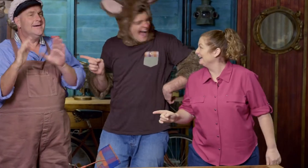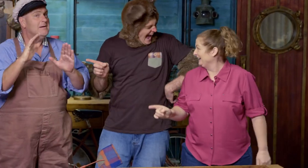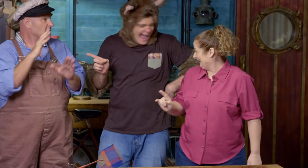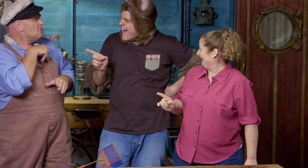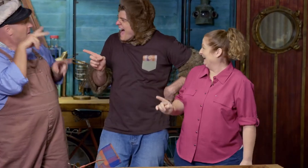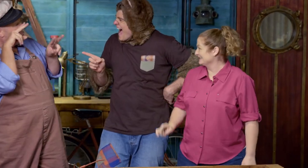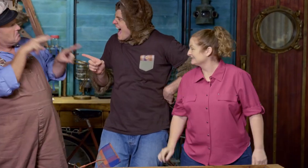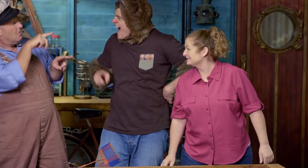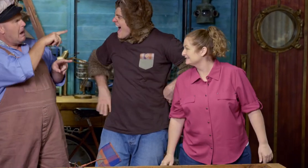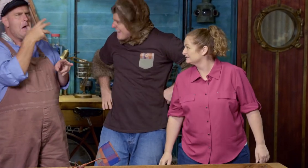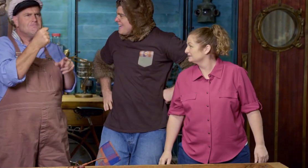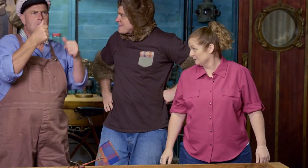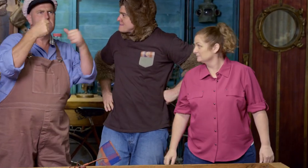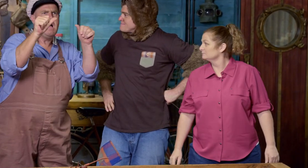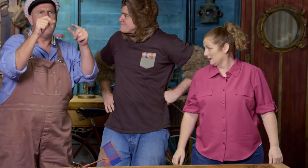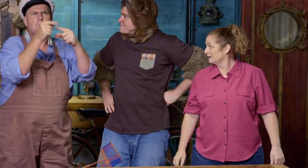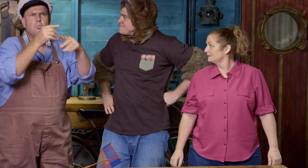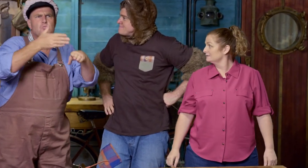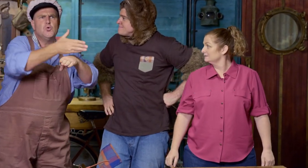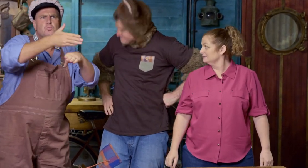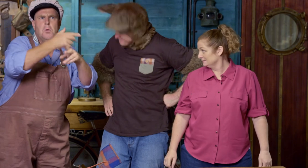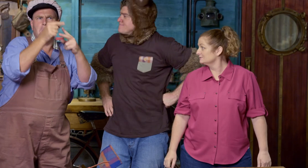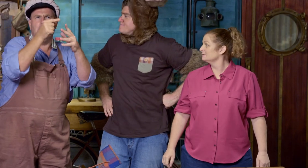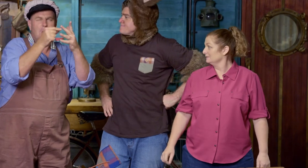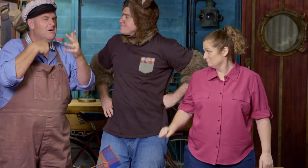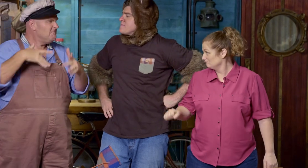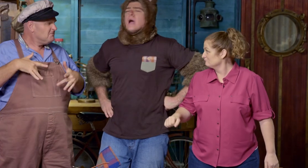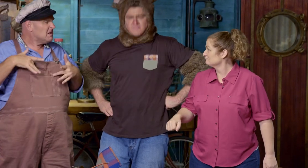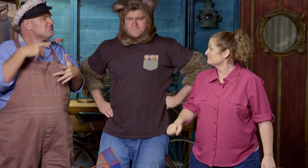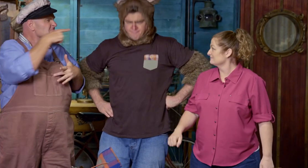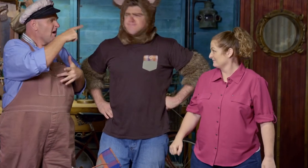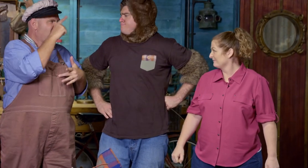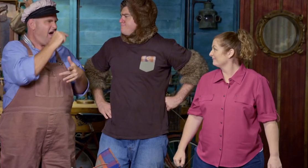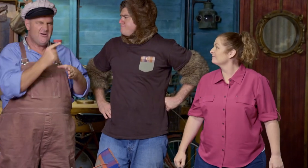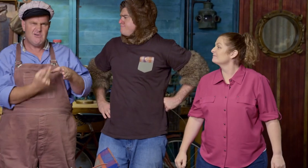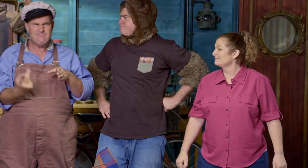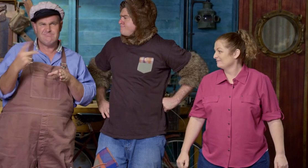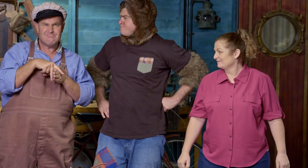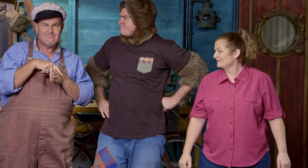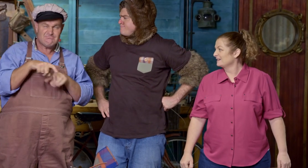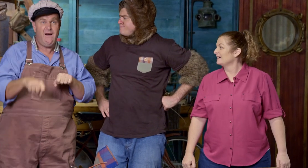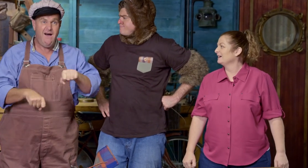But, Possum, you've learned so many things - I'm sure you could learn to ride a bike too.